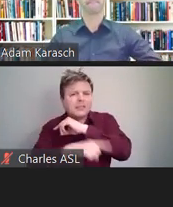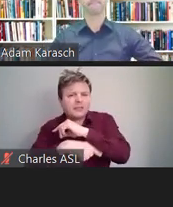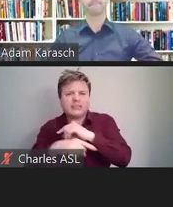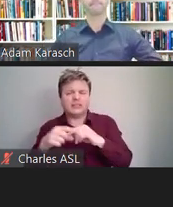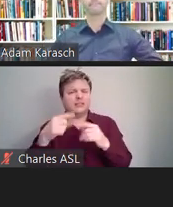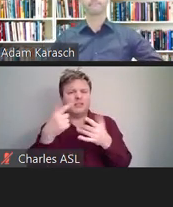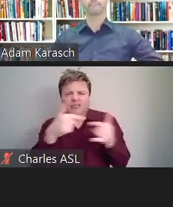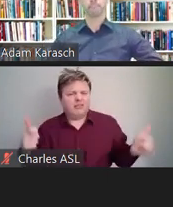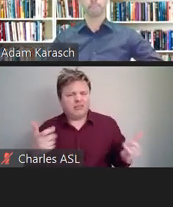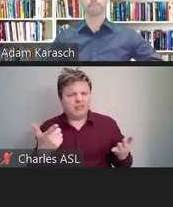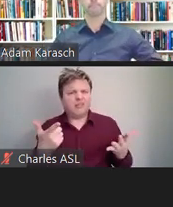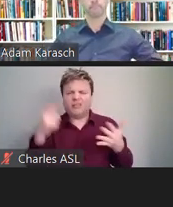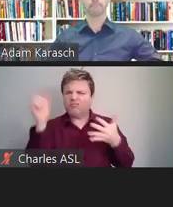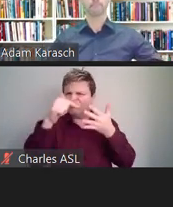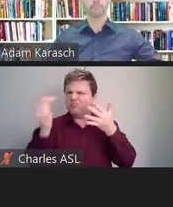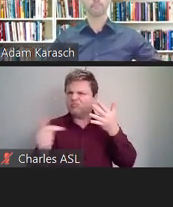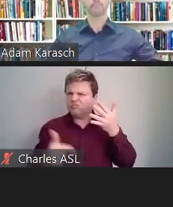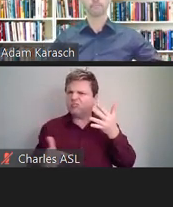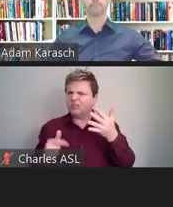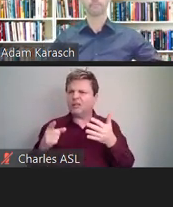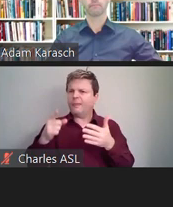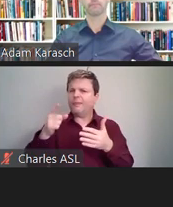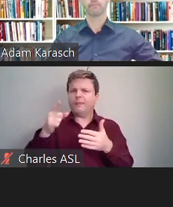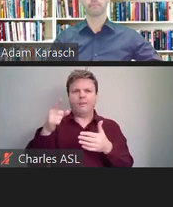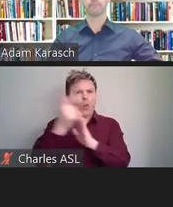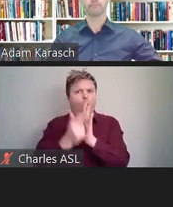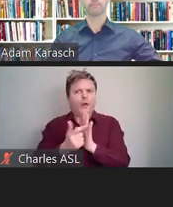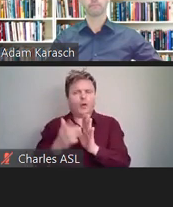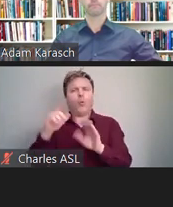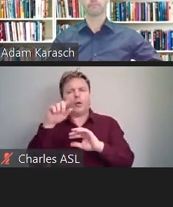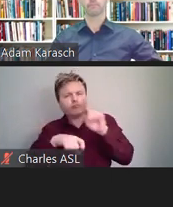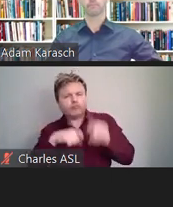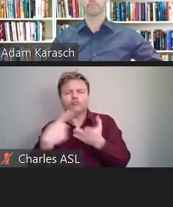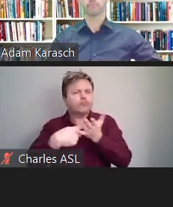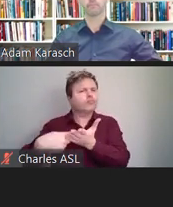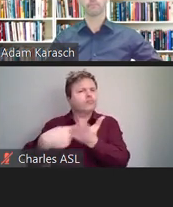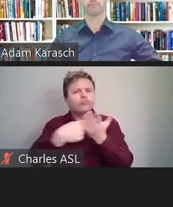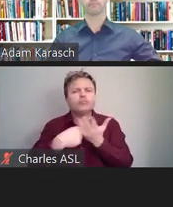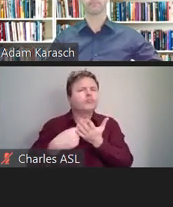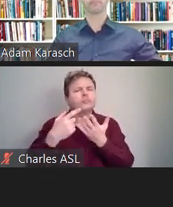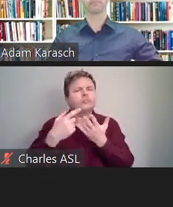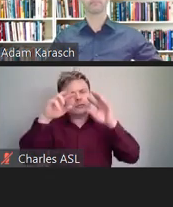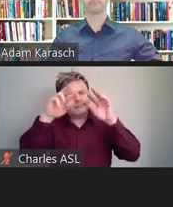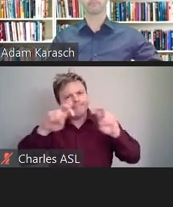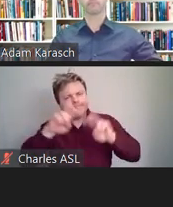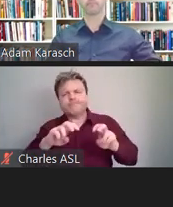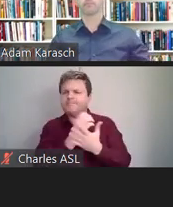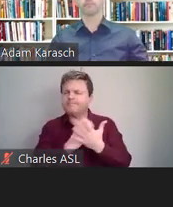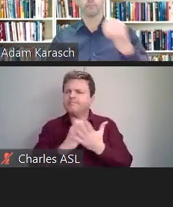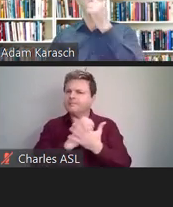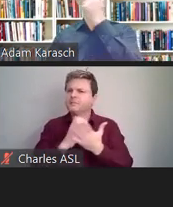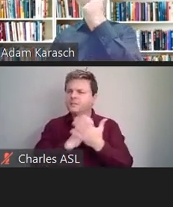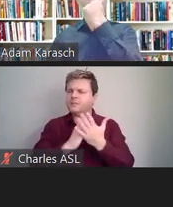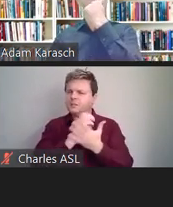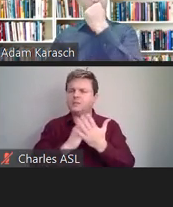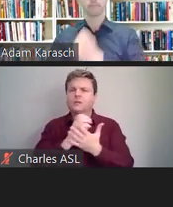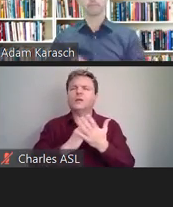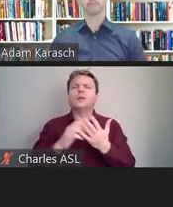it's really a wide variety of topics, especially when it comes to wage and hour issues. It usually takes a couple of hours,